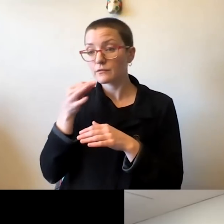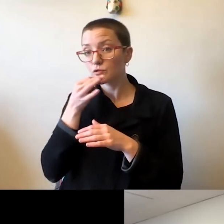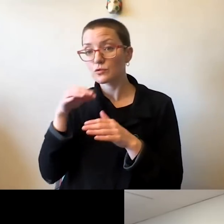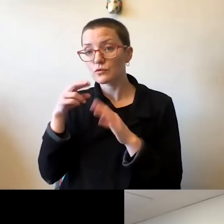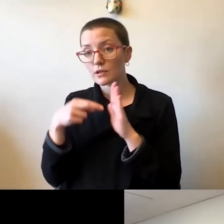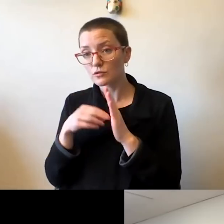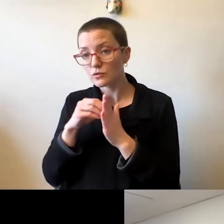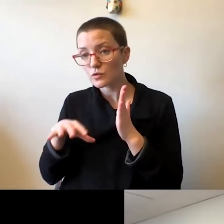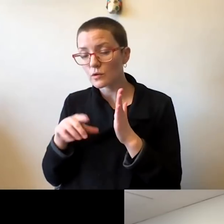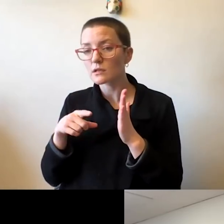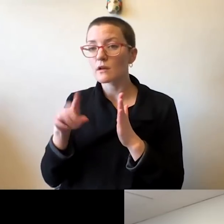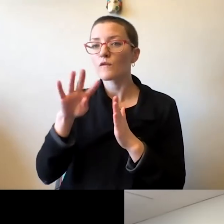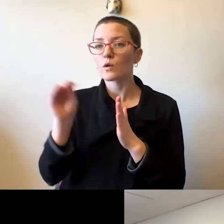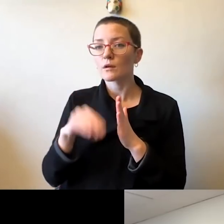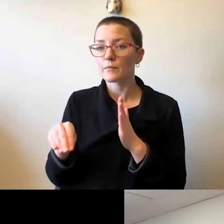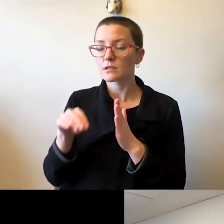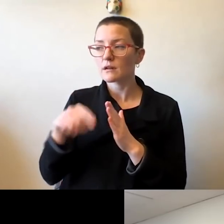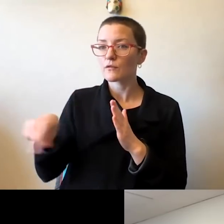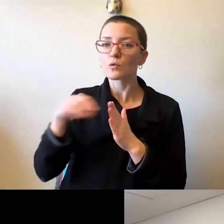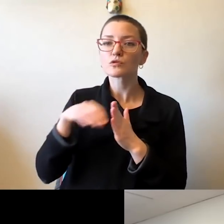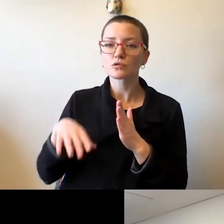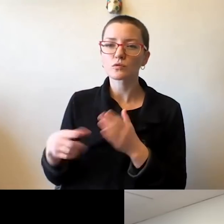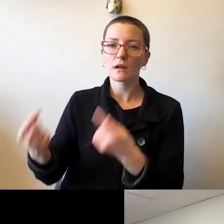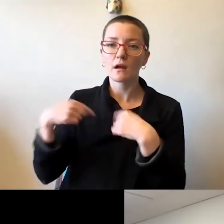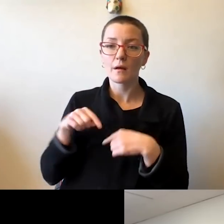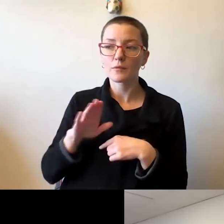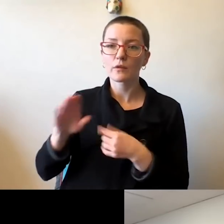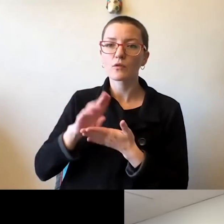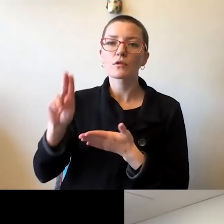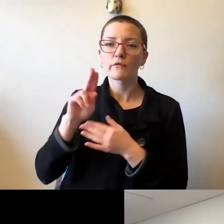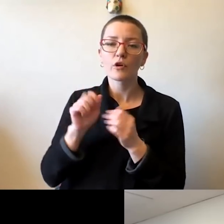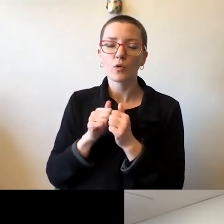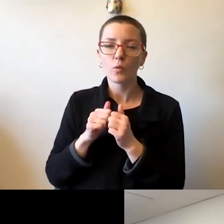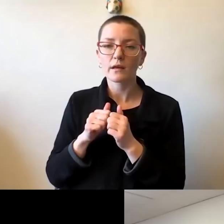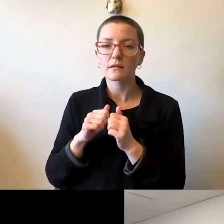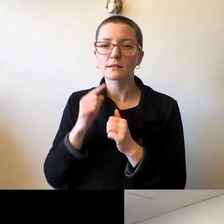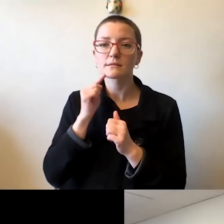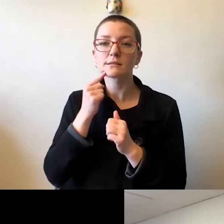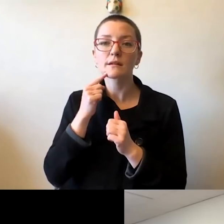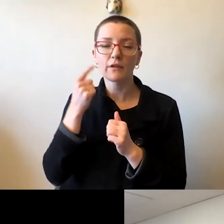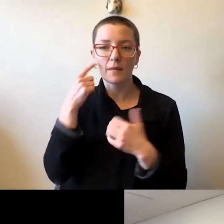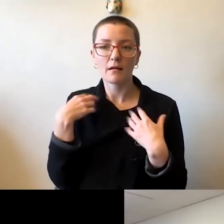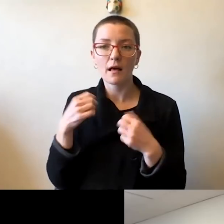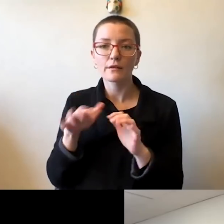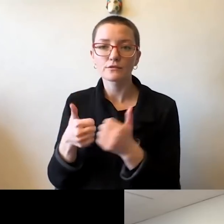to their university with some significant challenges in this regard. Now you layer on top of this the stress